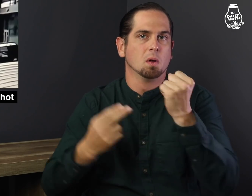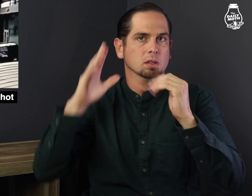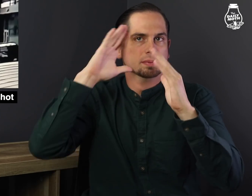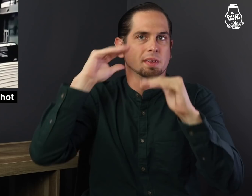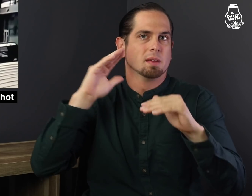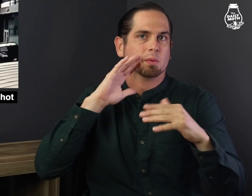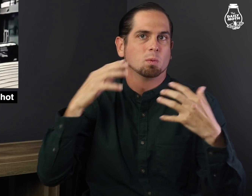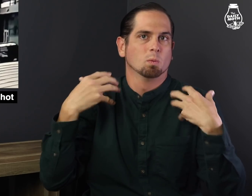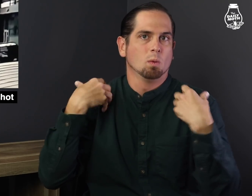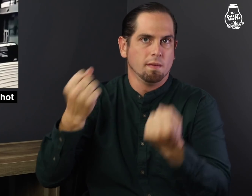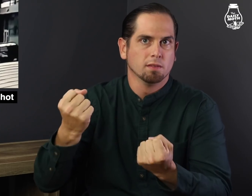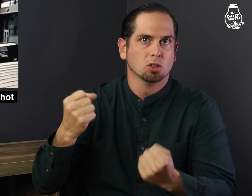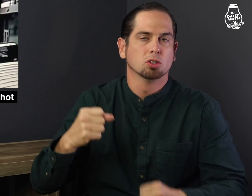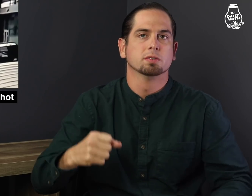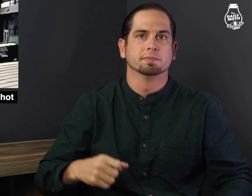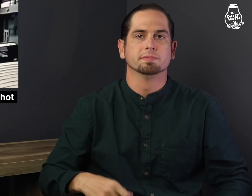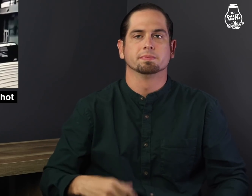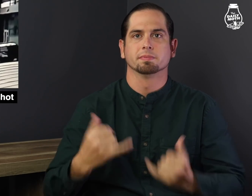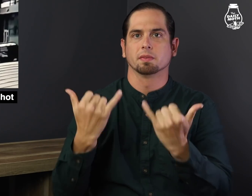Both are expected to recover.